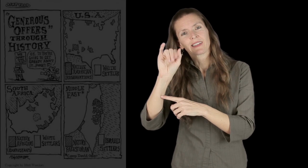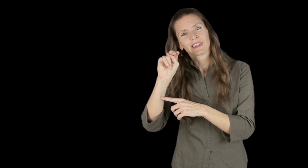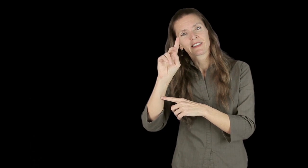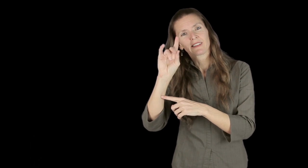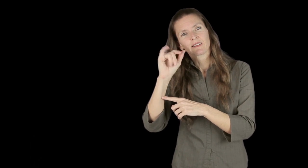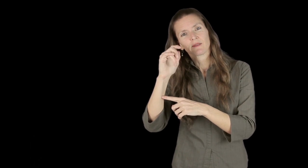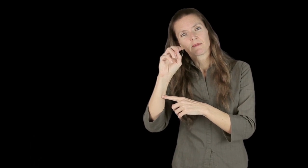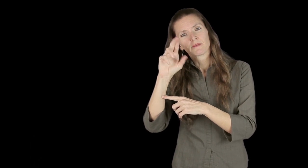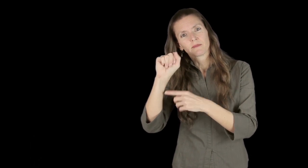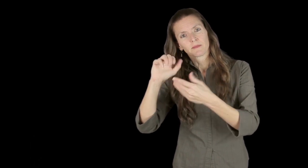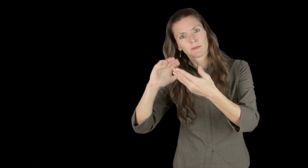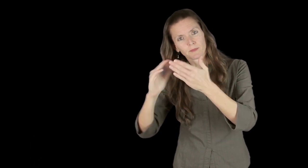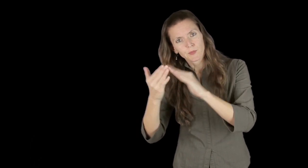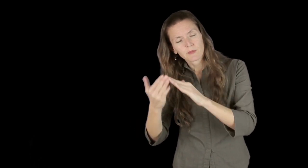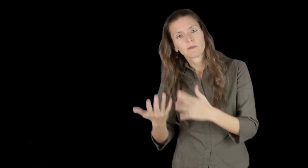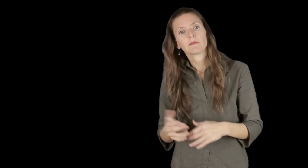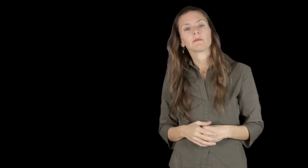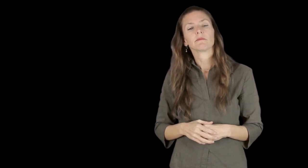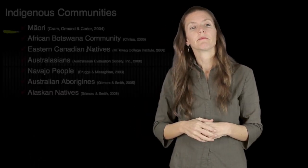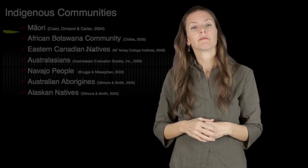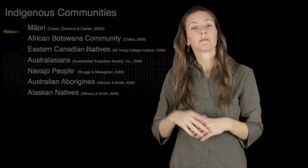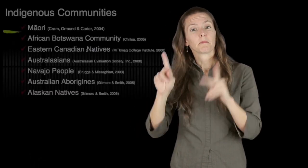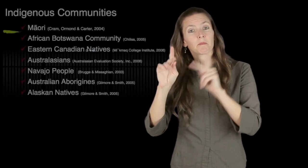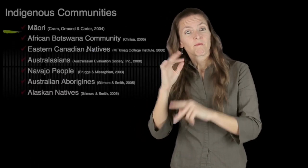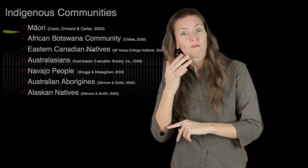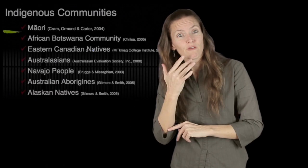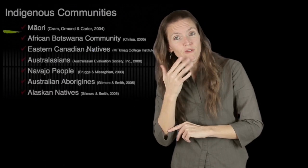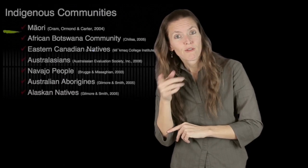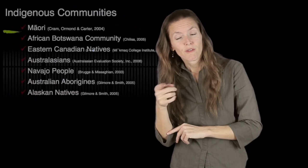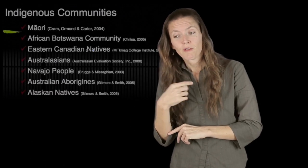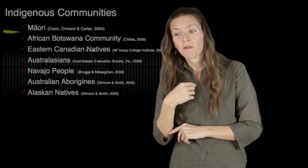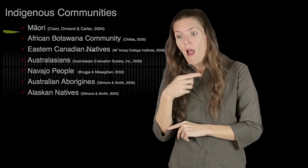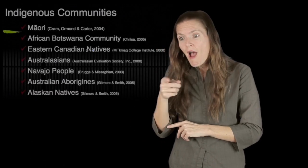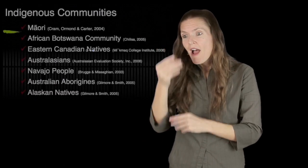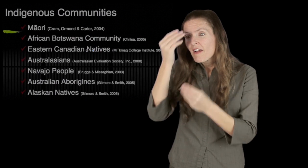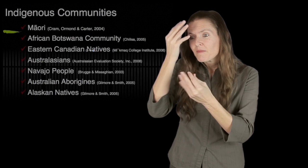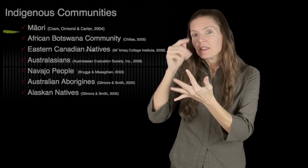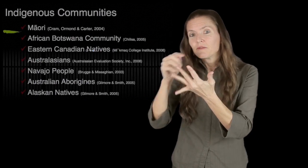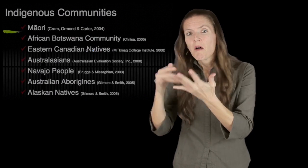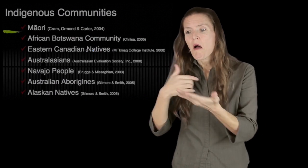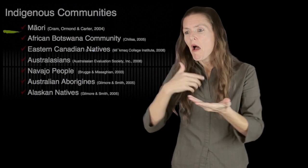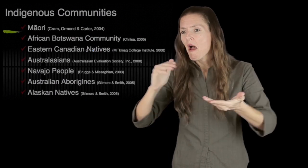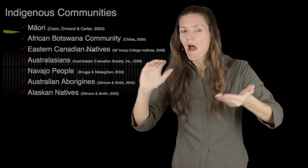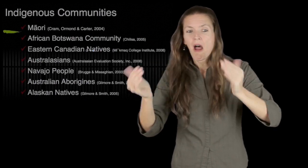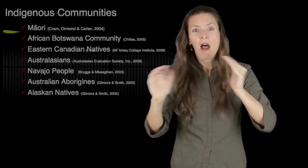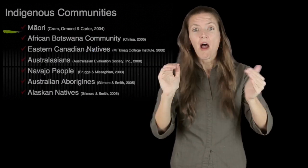Fourth box: Middle East, with Native Palestinians and Israeli Settlers, with Native Palestinians having very little land.] [Text list appears at left of screen. Text reads: Indigenous Communities. Maori (Cram, Ormond, & Carter 2004]; African Botswana Community (Chilsa, 2005); Eastern Canadian Natives (Mi’kmaq College Institute, 200); Australasians (Australasian Evaluation Society, Inc., 2006); Navajo People (Brugga & Missaghian, 2003); Australian Aborigines (Gilmore & Smith, 2005); Alaskan Natives (Gilmore & Smith, 2005)]